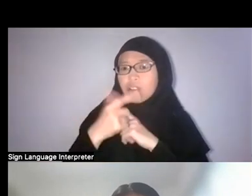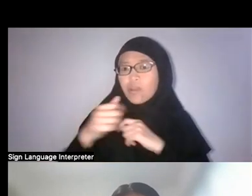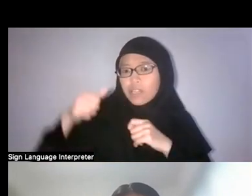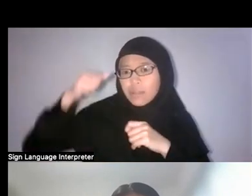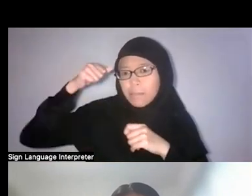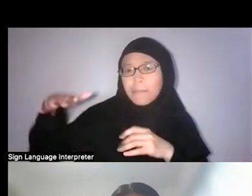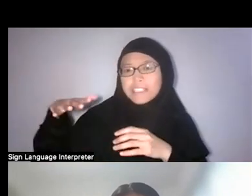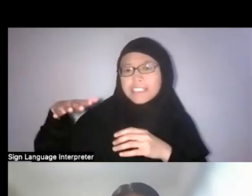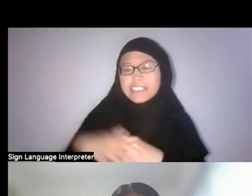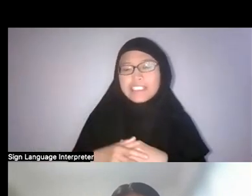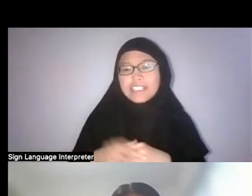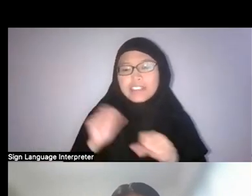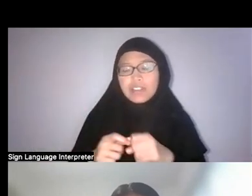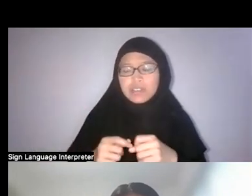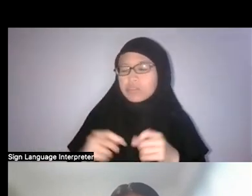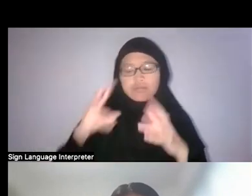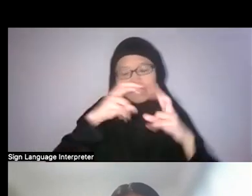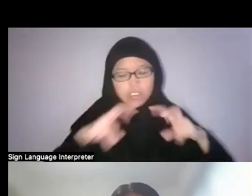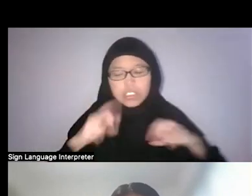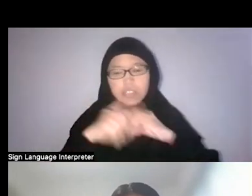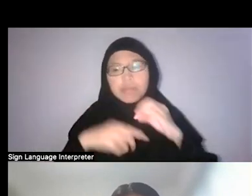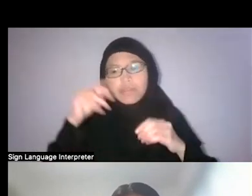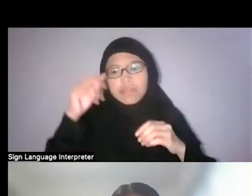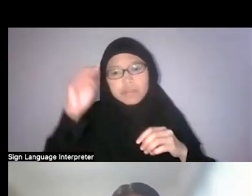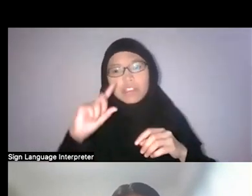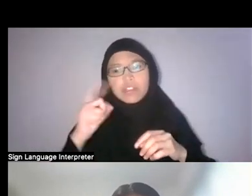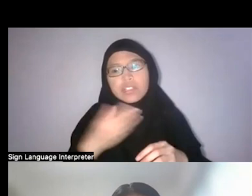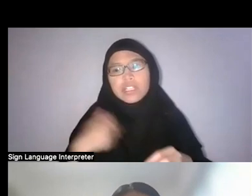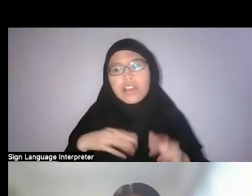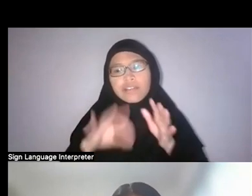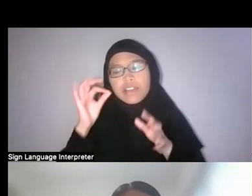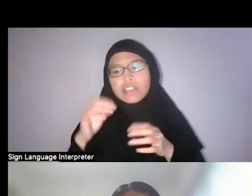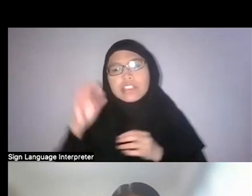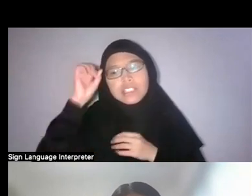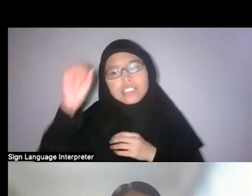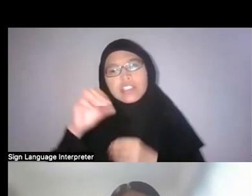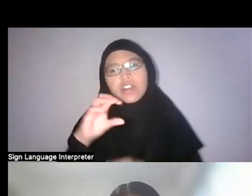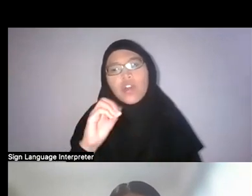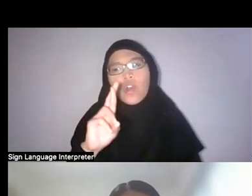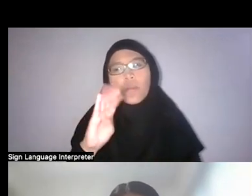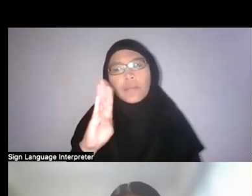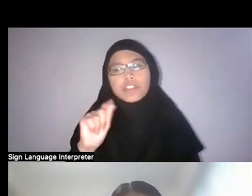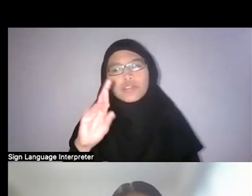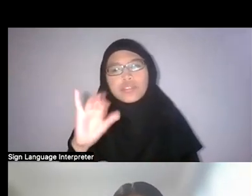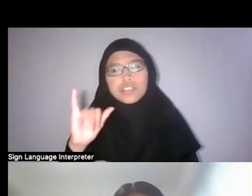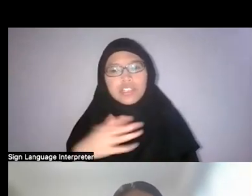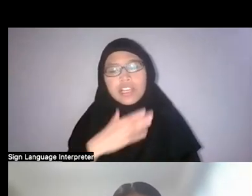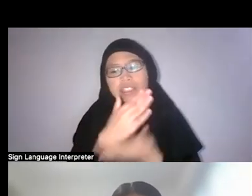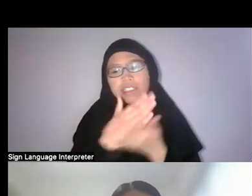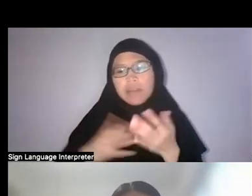So I went to dig about him and then the only thing I could find was his obituary and some contributions he made to a journal.